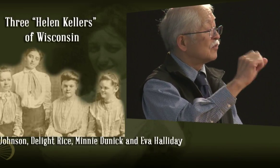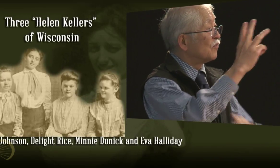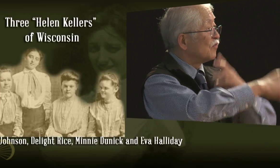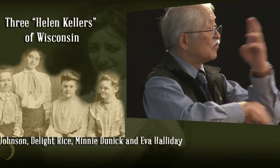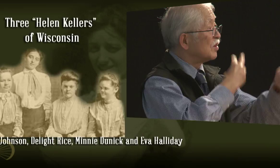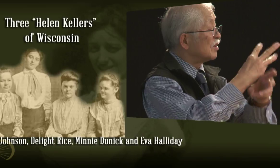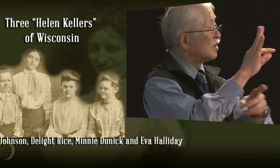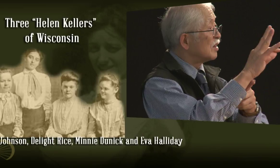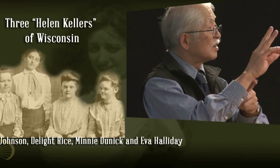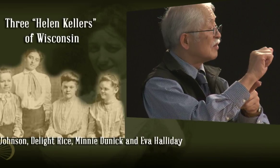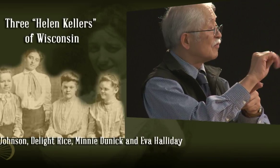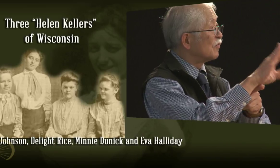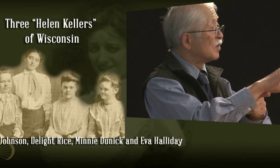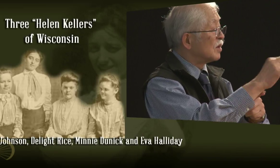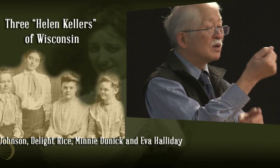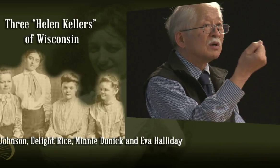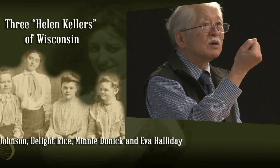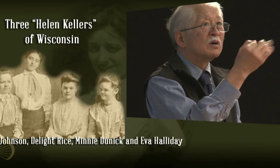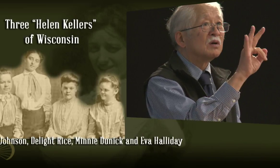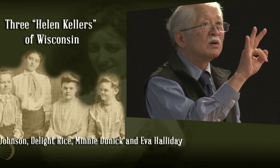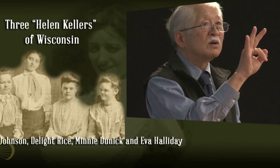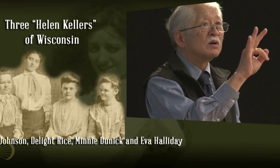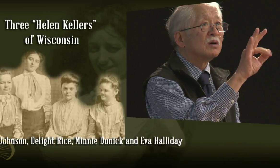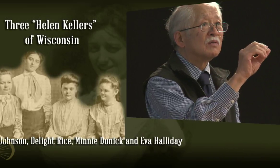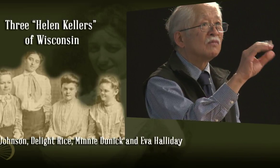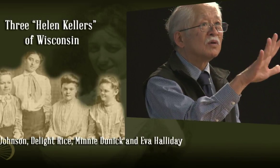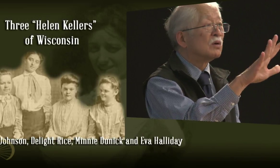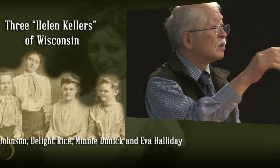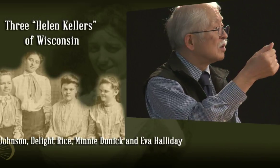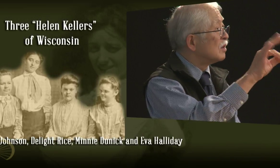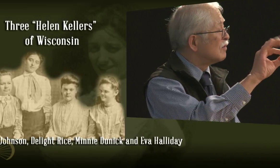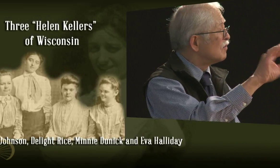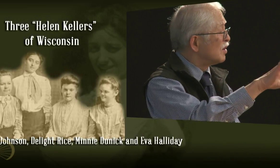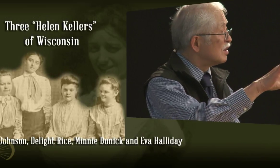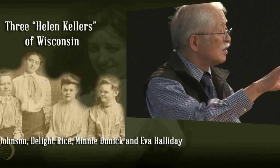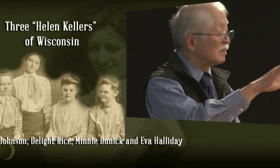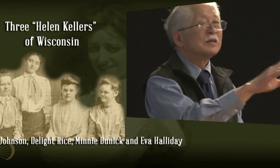to the World's Fair in 1905,